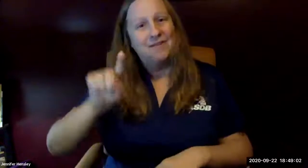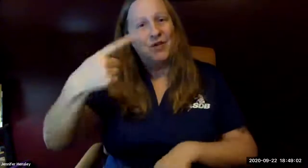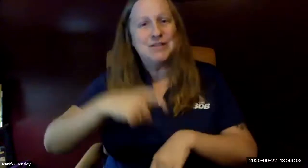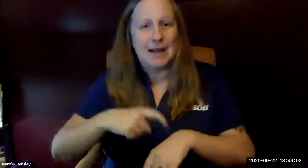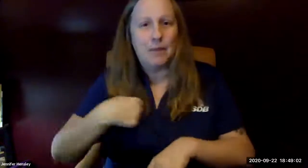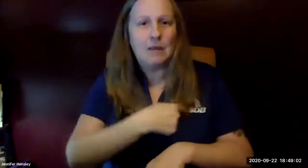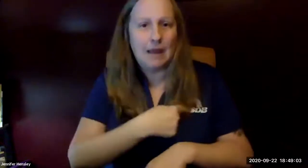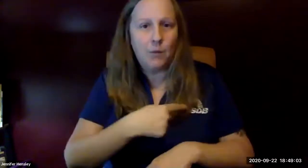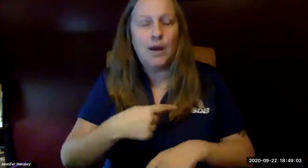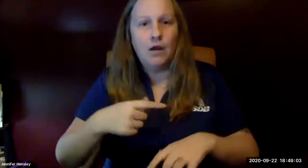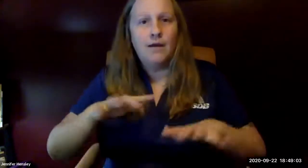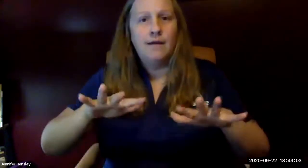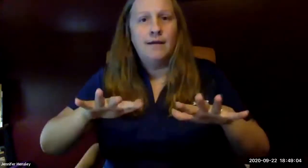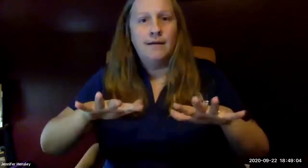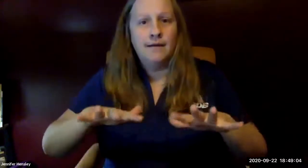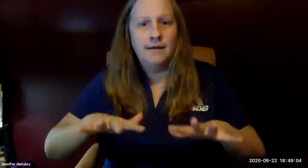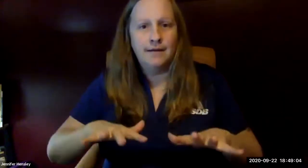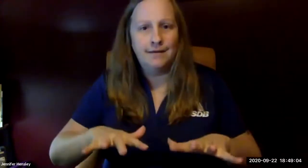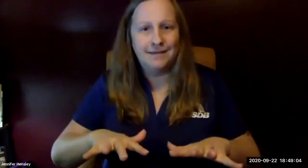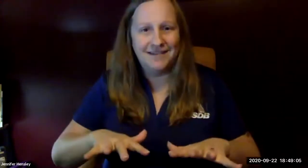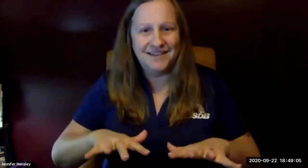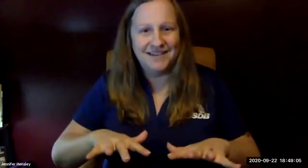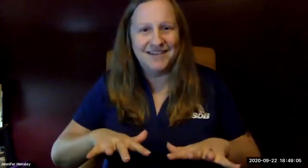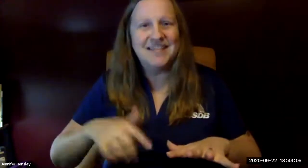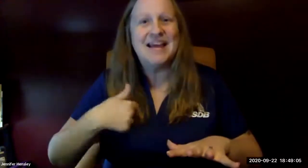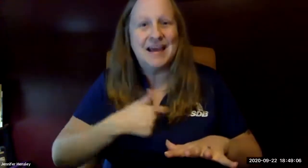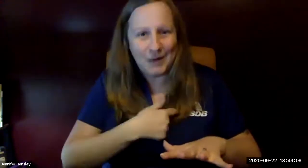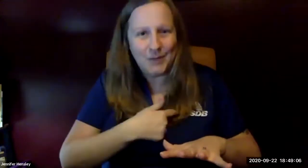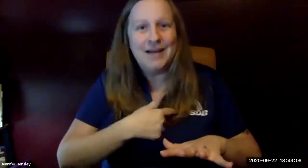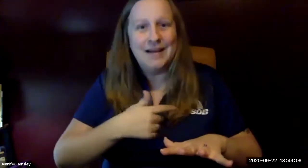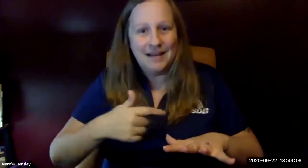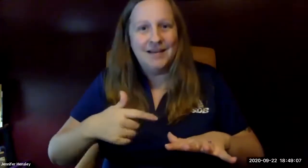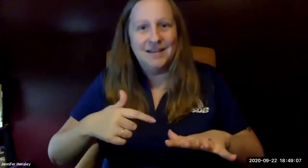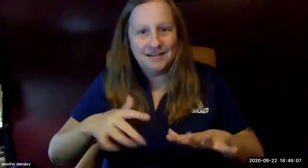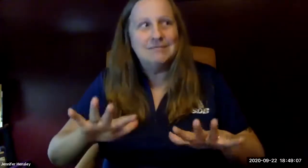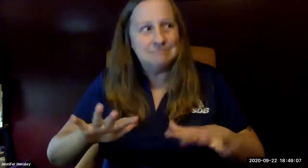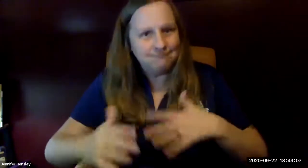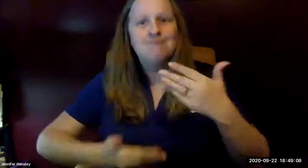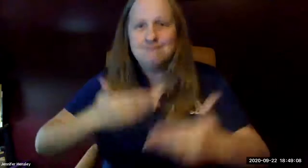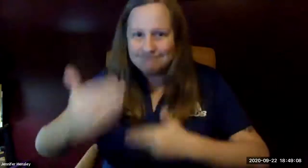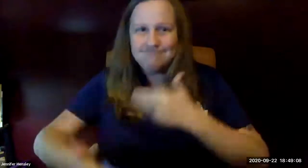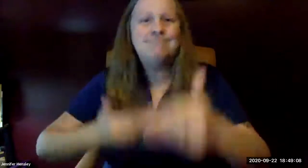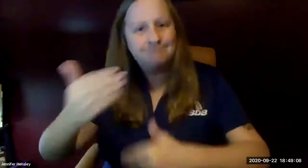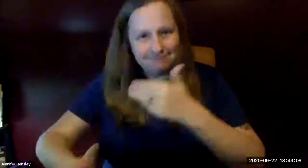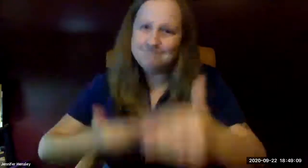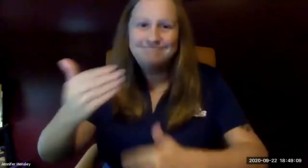at the same time we finally had a chance to grab our